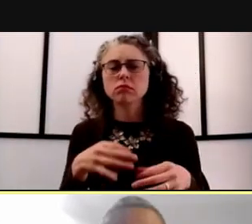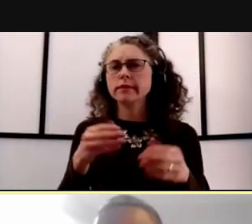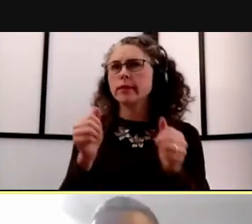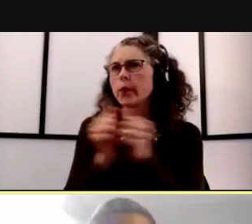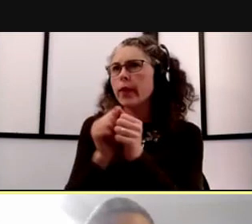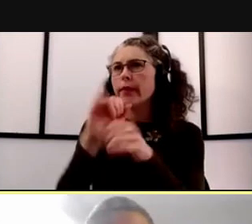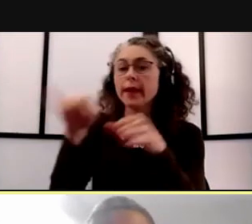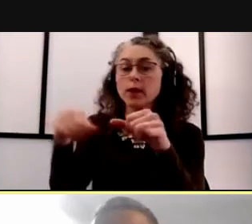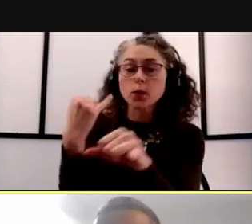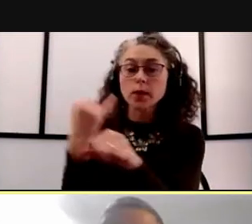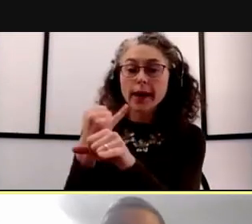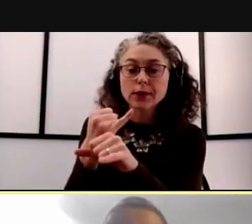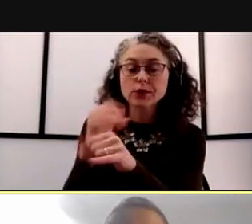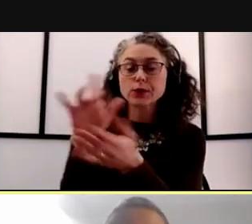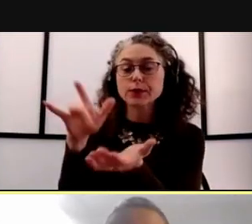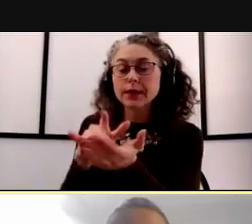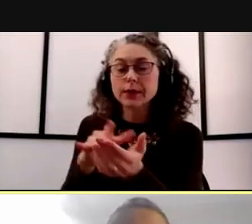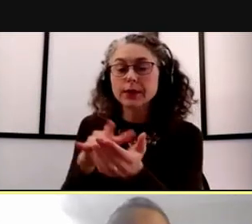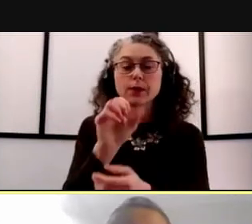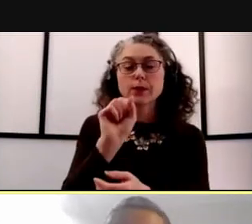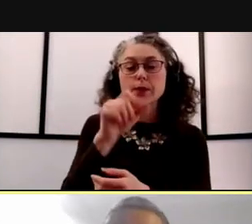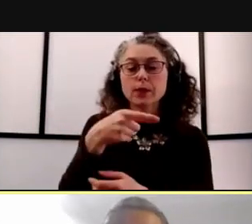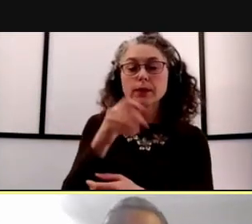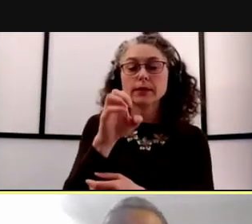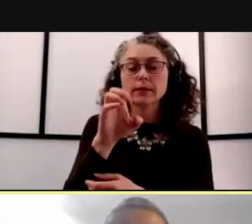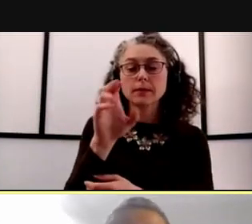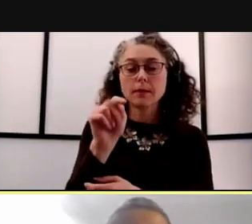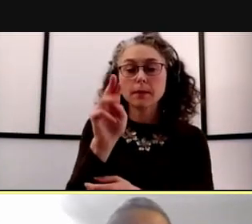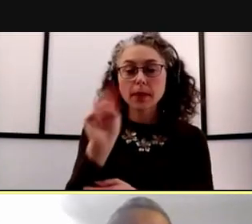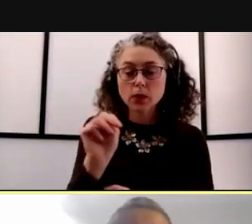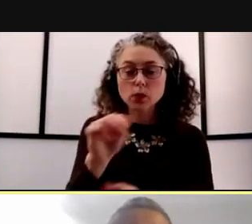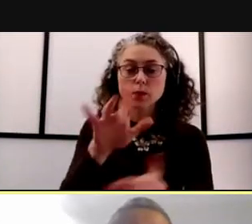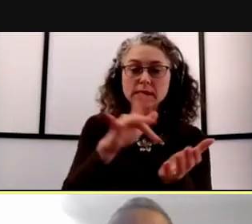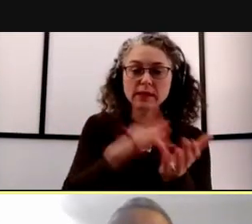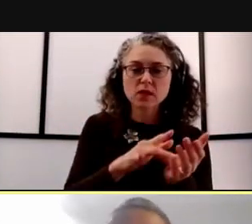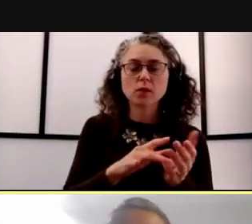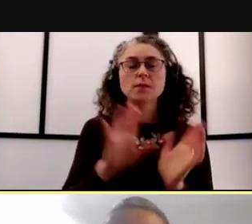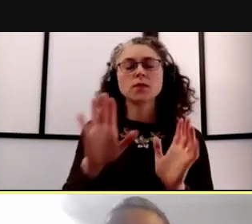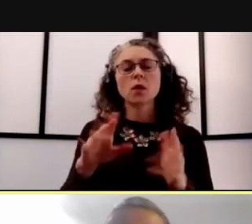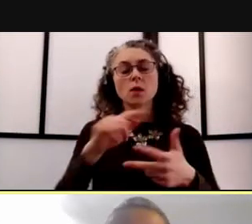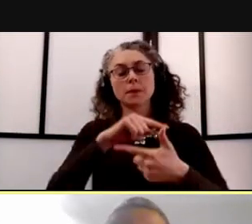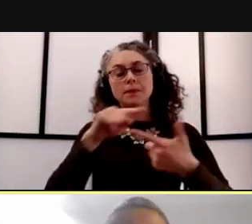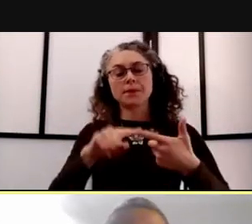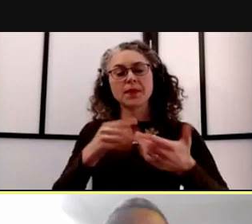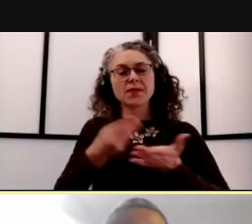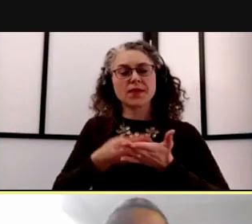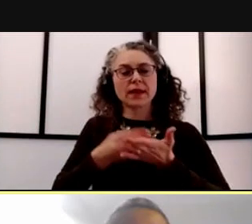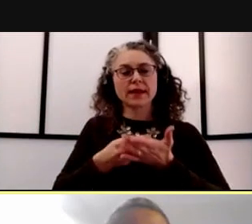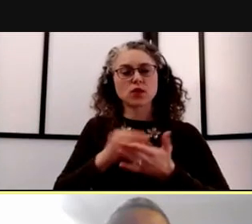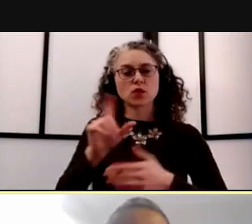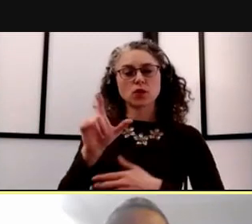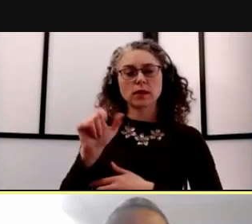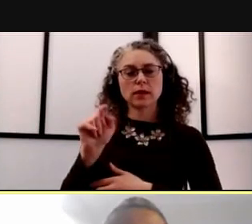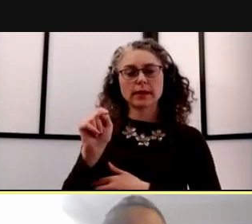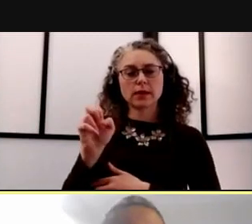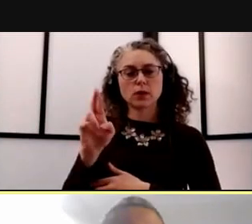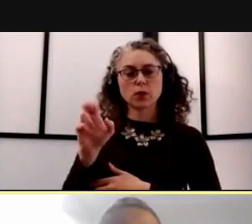or the spectrum center or other units. In terms of financial literacy tool, a big part of financial security is not just